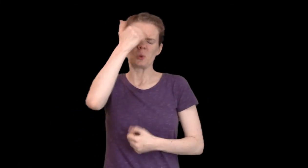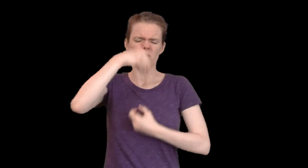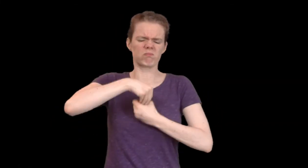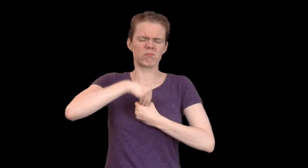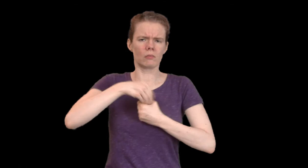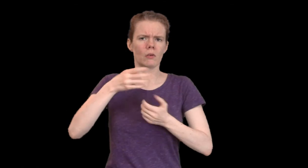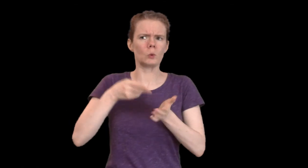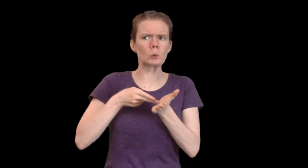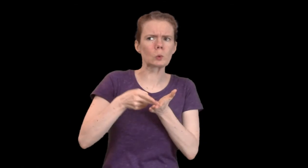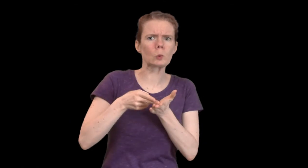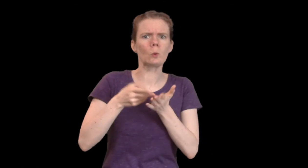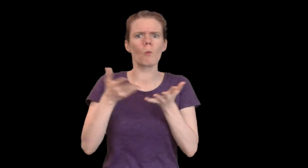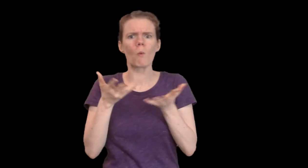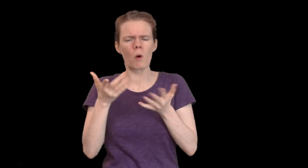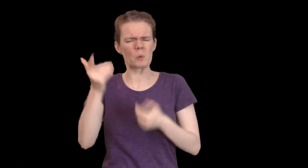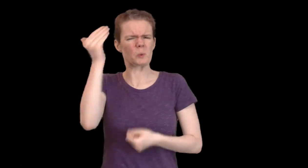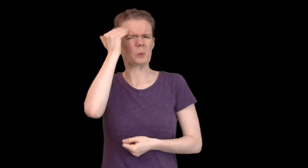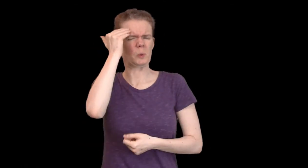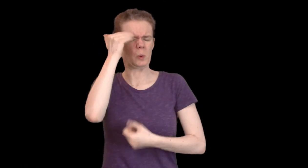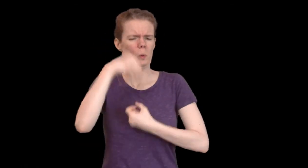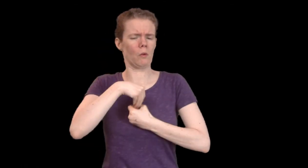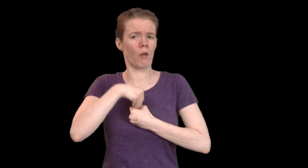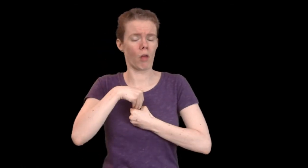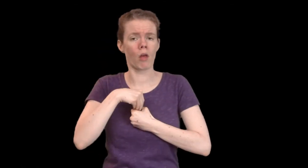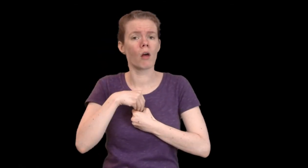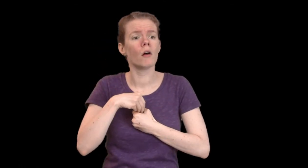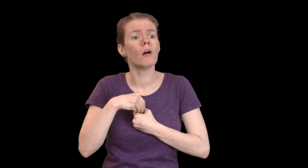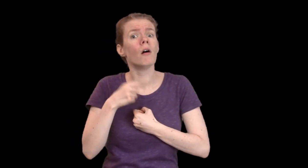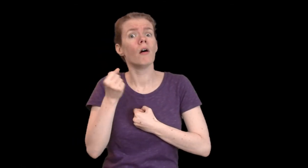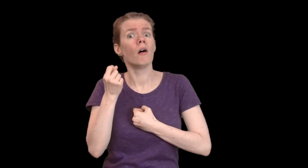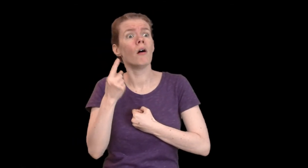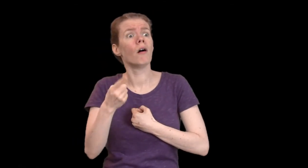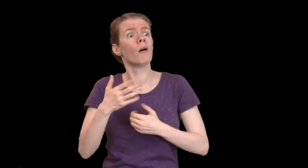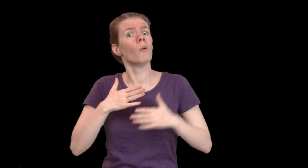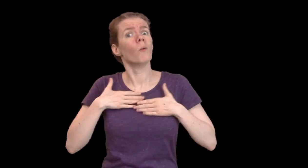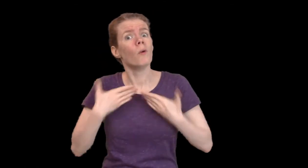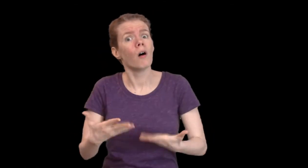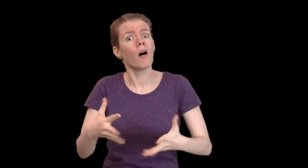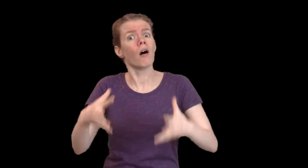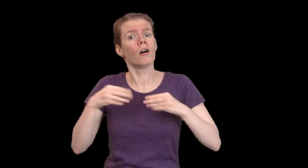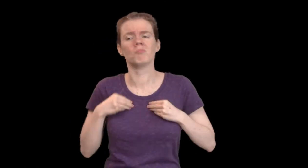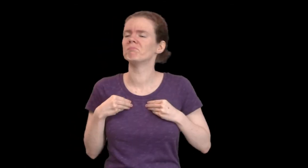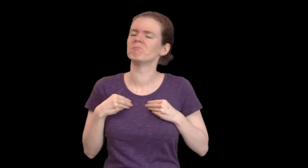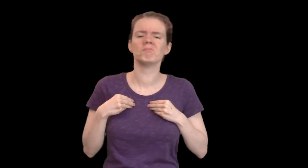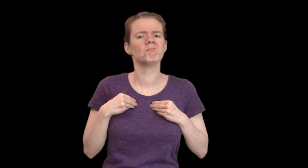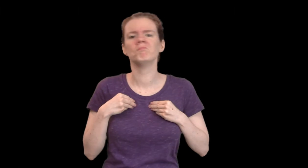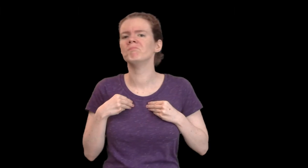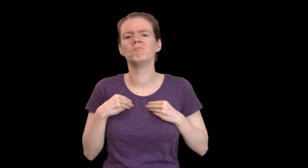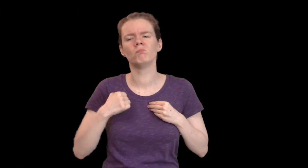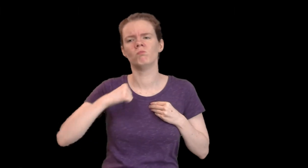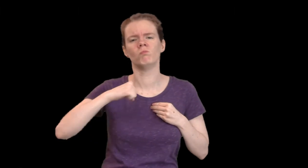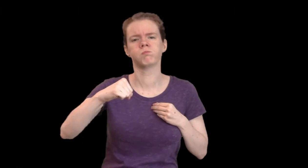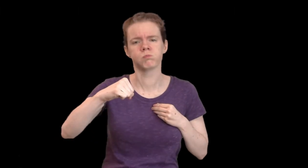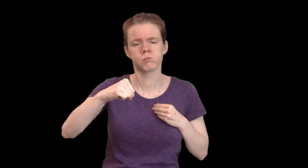He knew the truth in his heart but denied it. His outer actions resisted his inner truth.